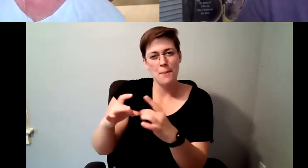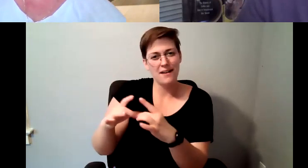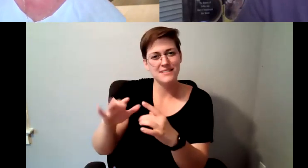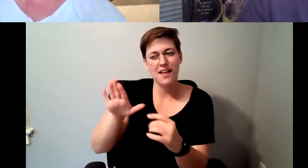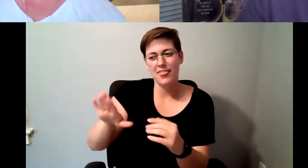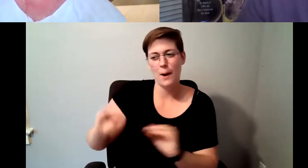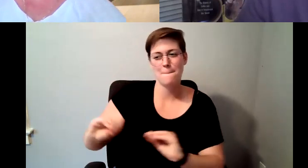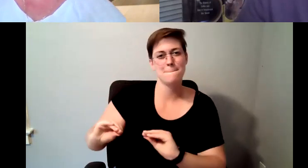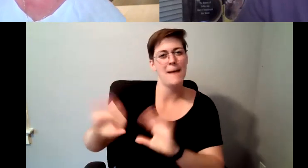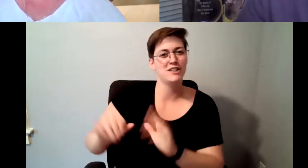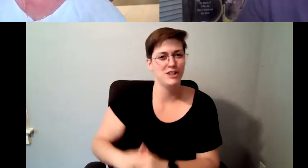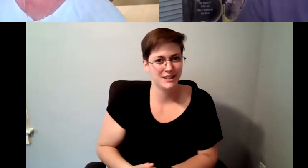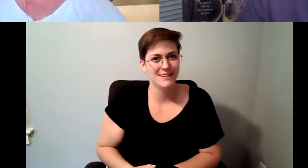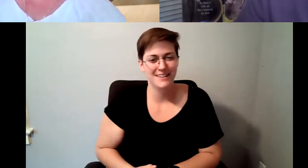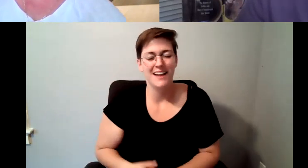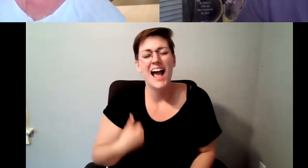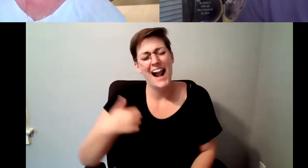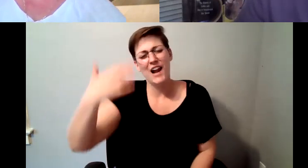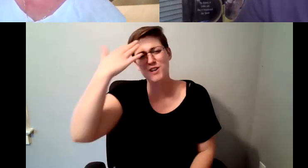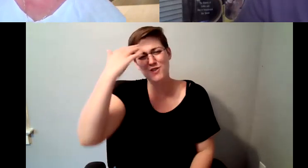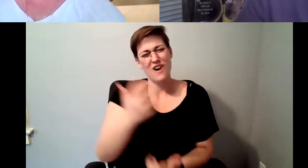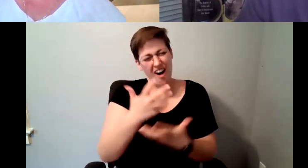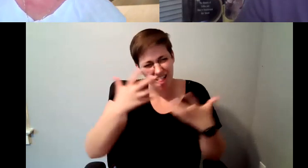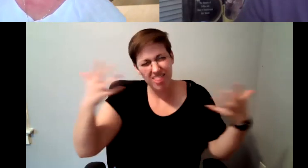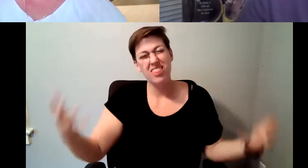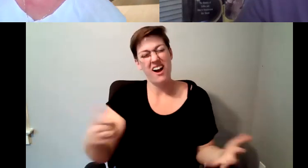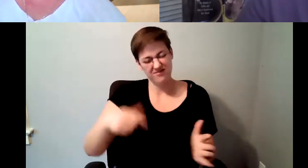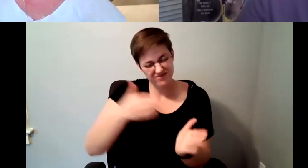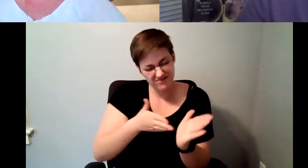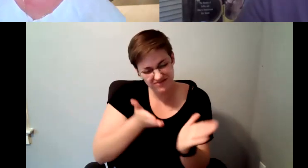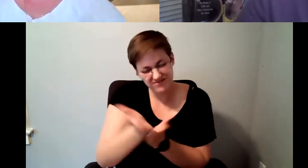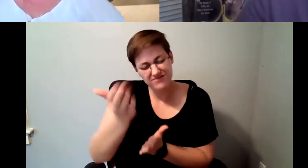knew a great deal about coffee. Kelly Redder: You building coffee culture, though.